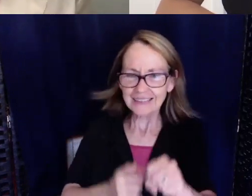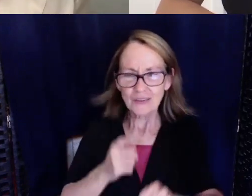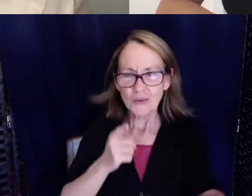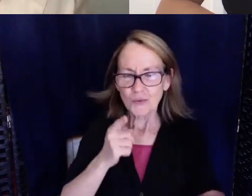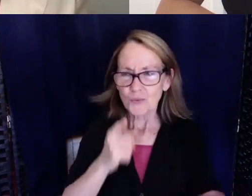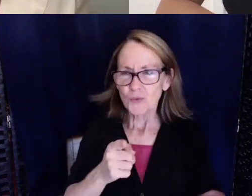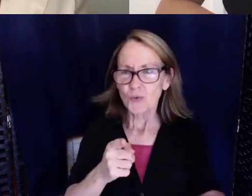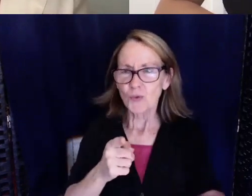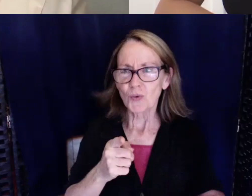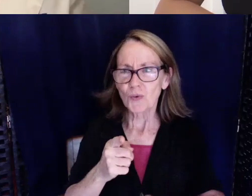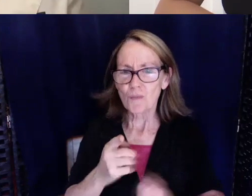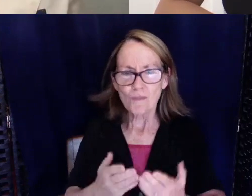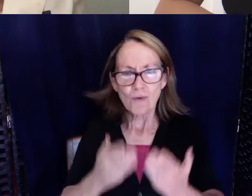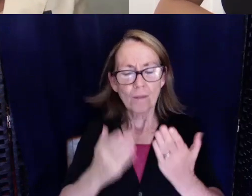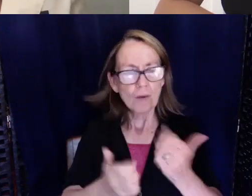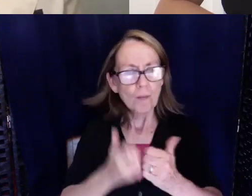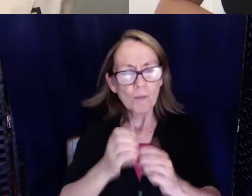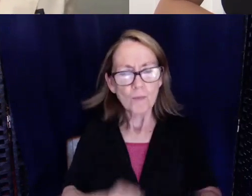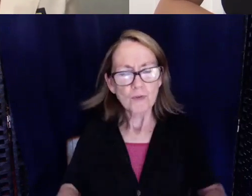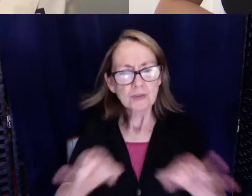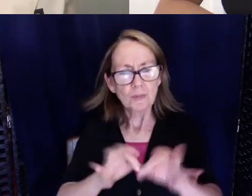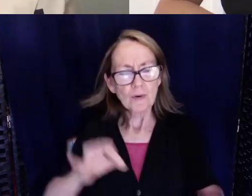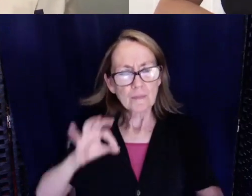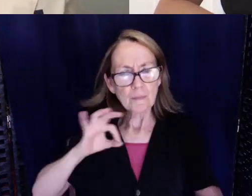one of the most important benefits for the deaf and hard of hearing